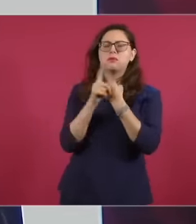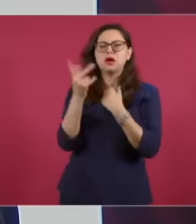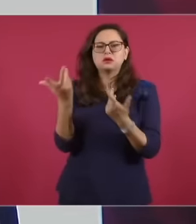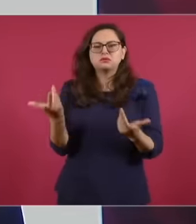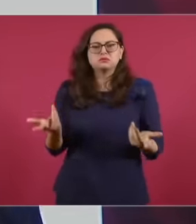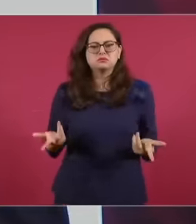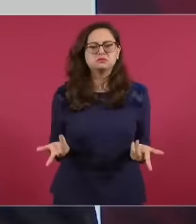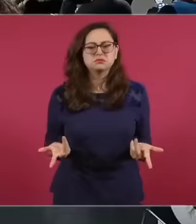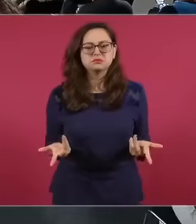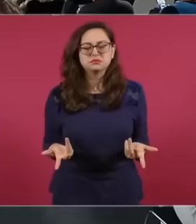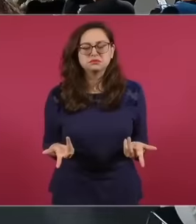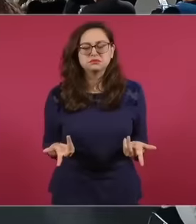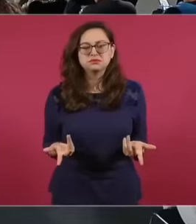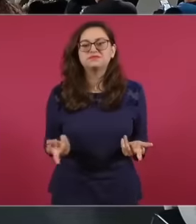They should be supporting